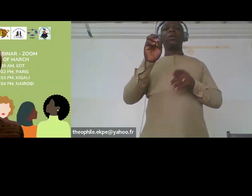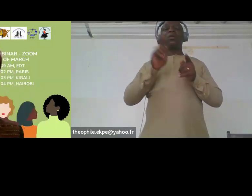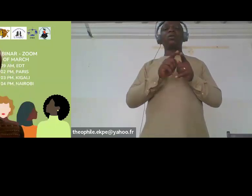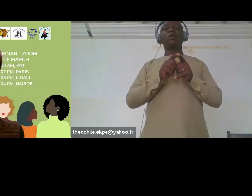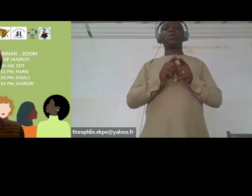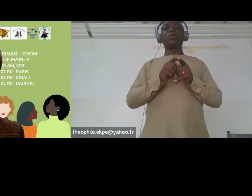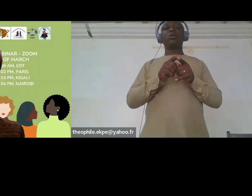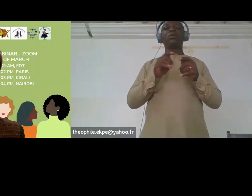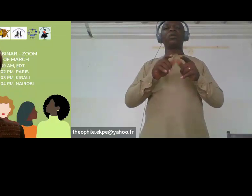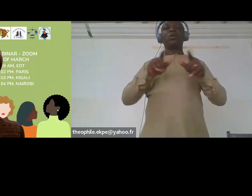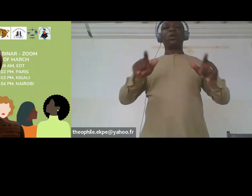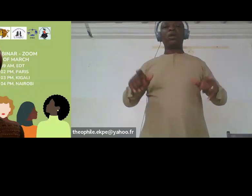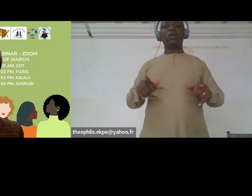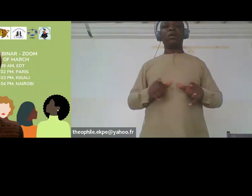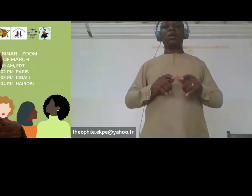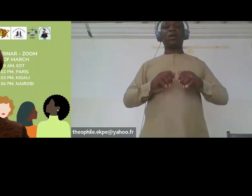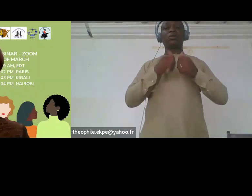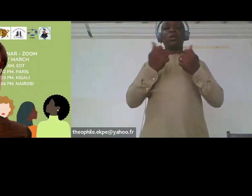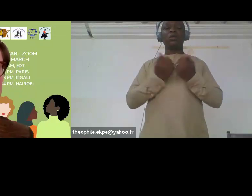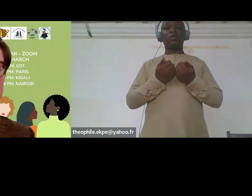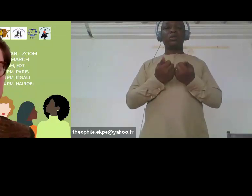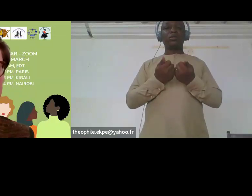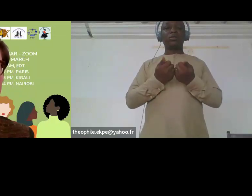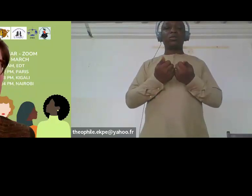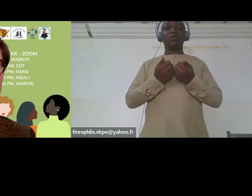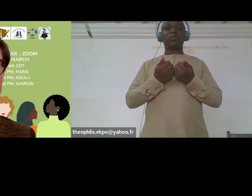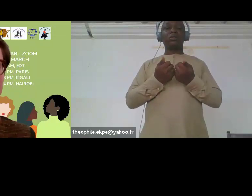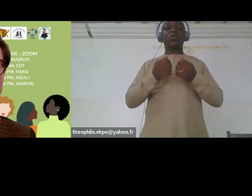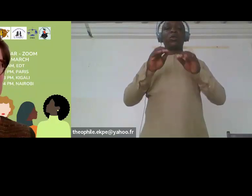a Ugandan organisation of women with disabilities.